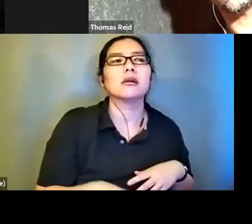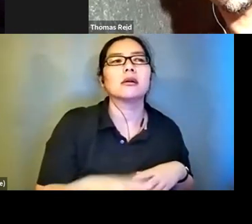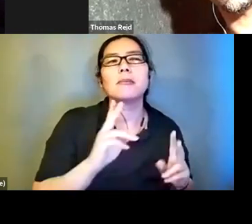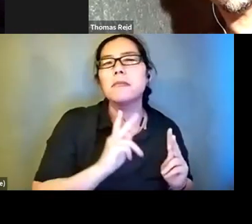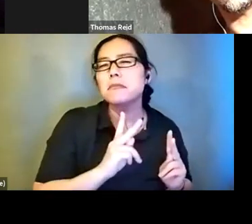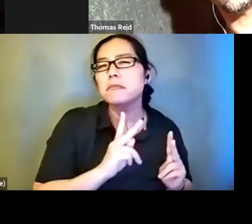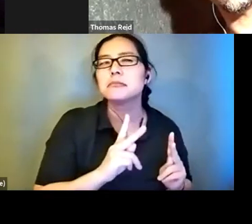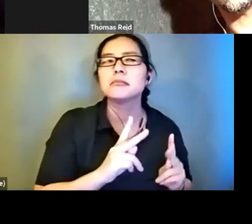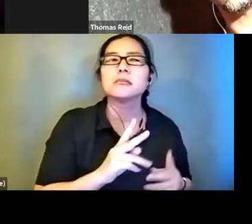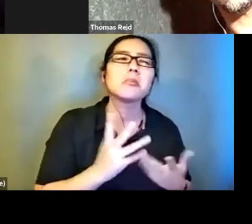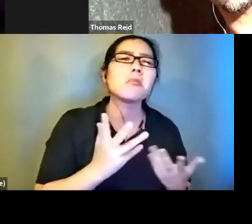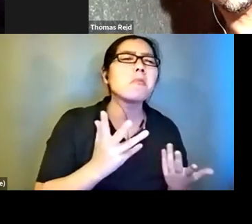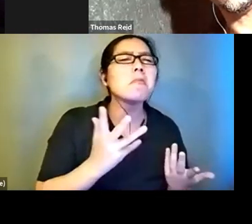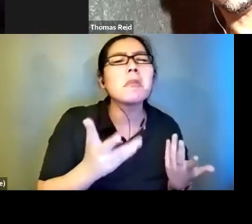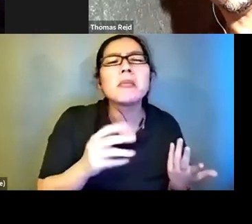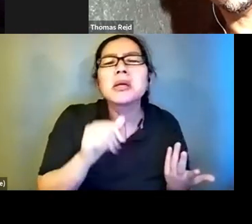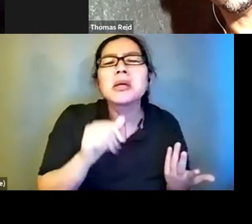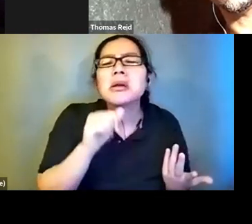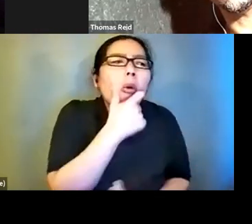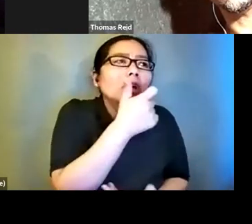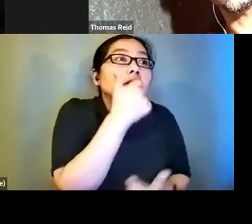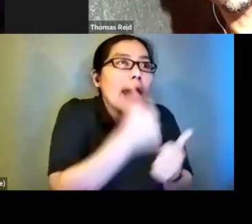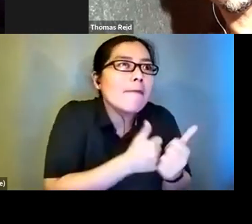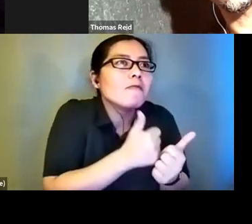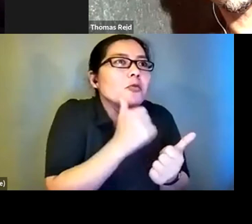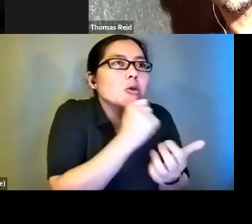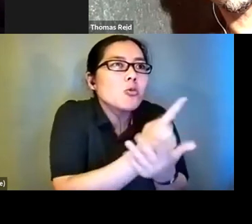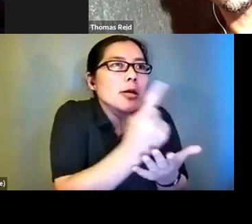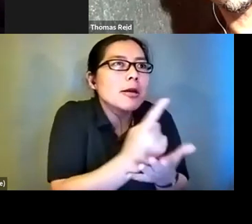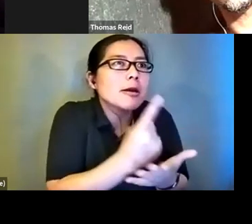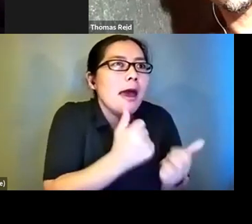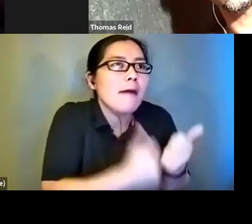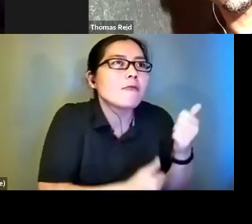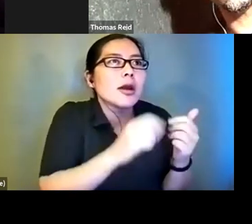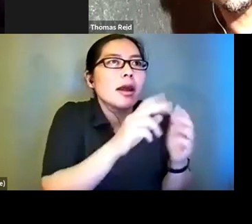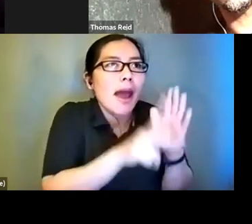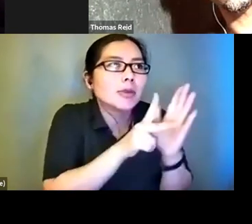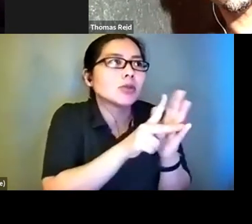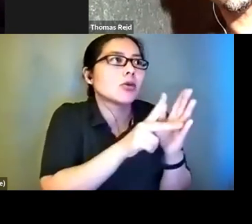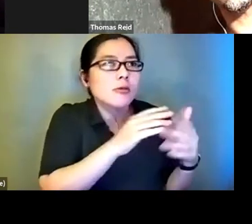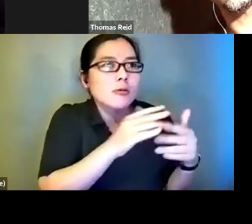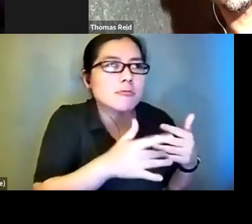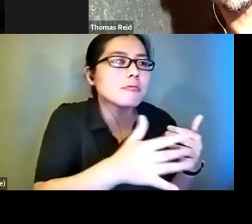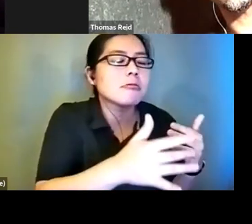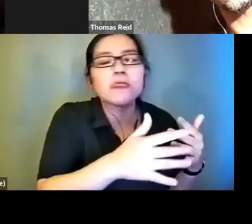core. They know what they are hearing. You know how it is . A sighted person can see a GRIMS